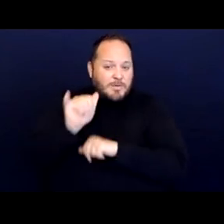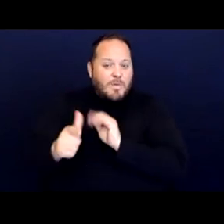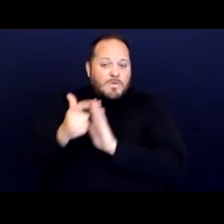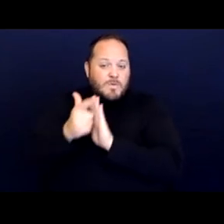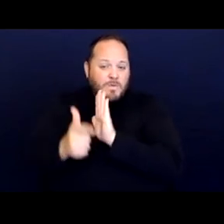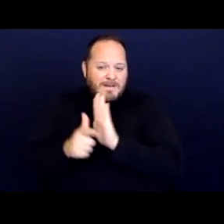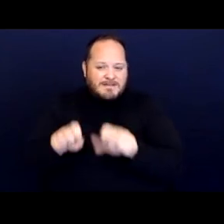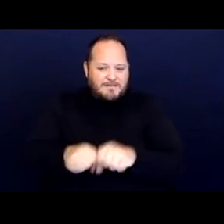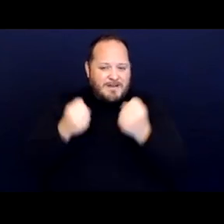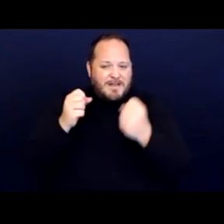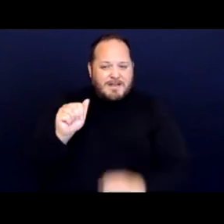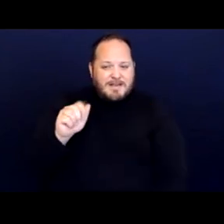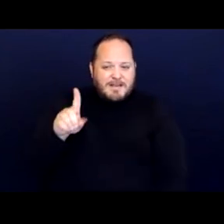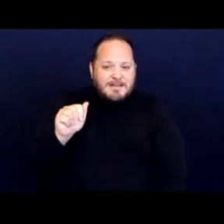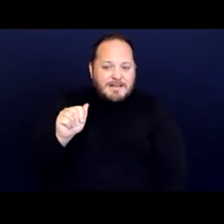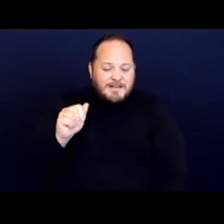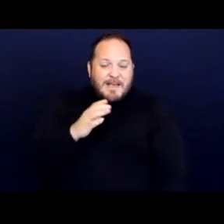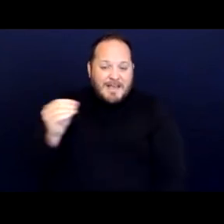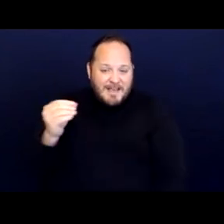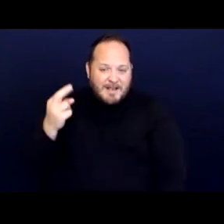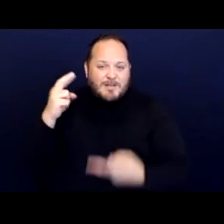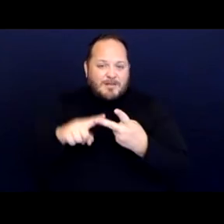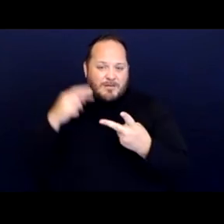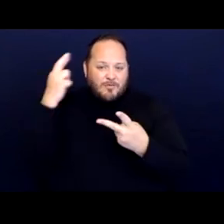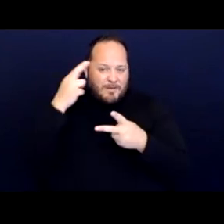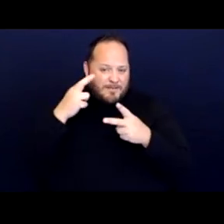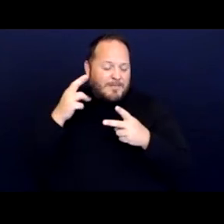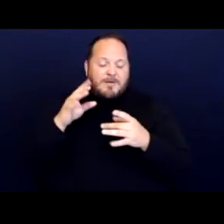the ADA and the rehabilitation act because they place